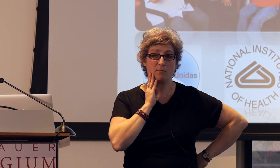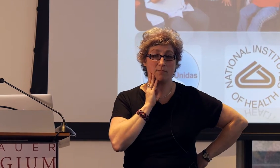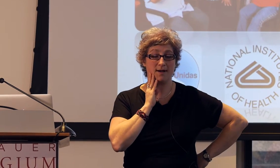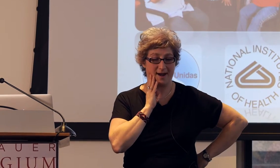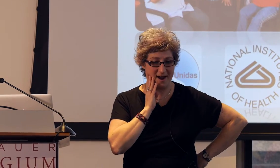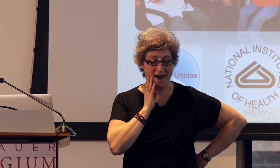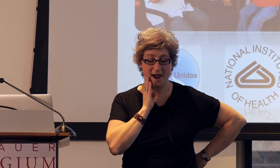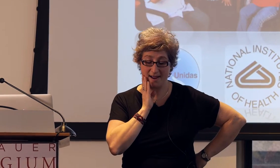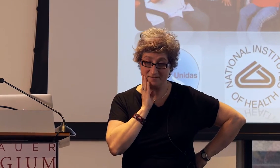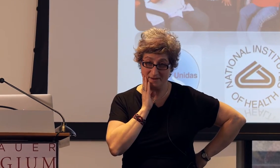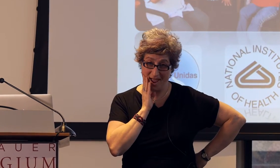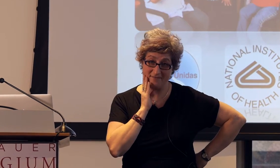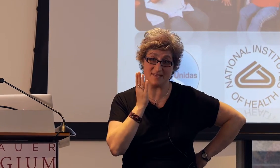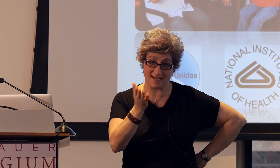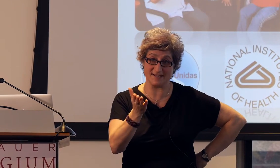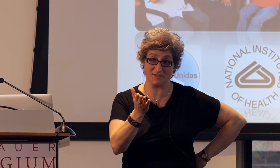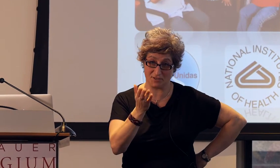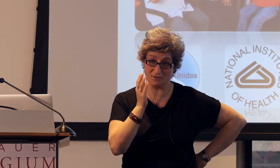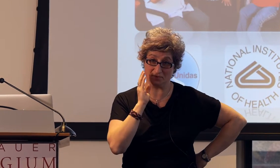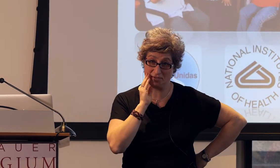but I have the data to do that.